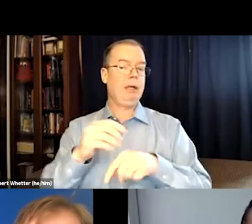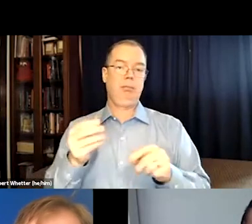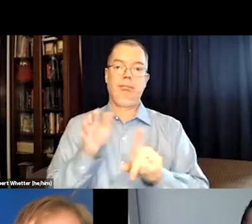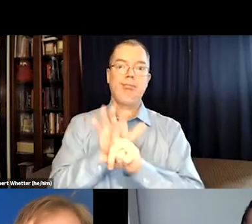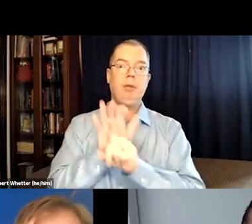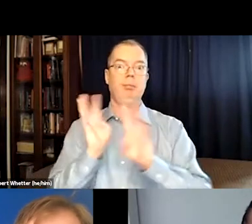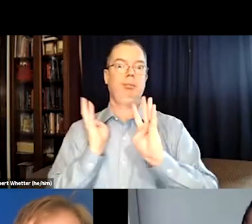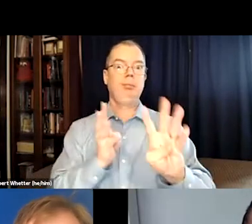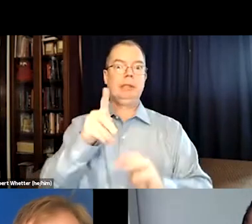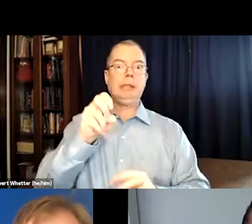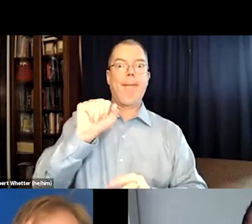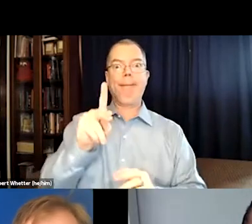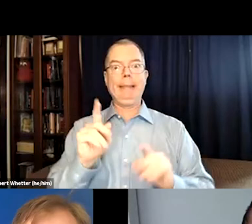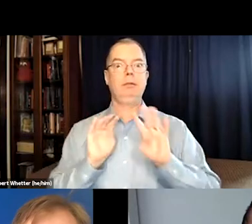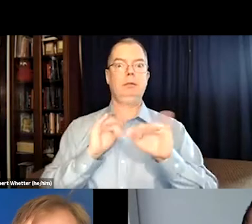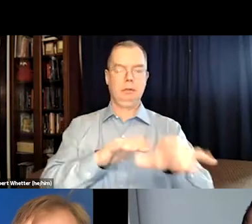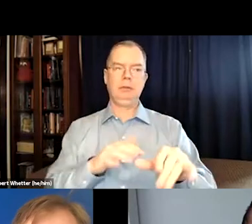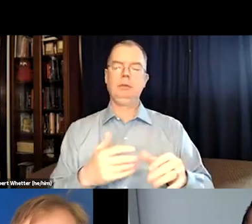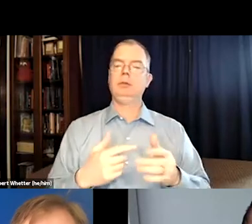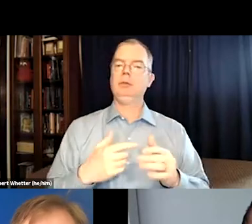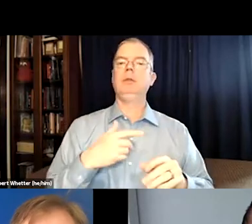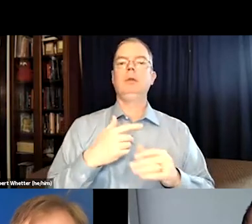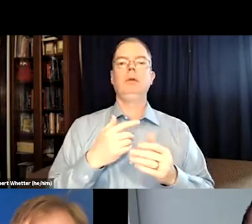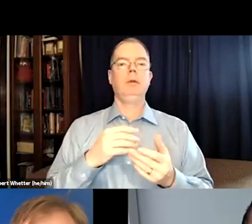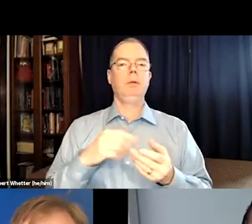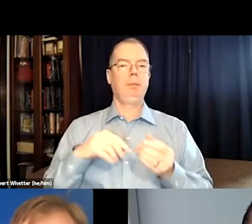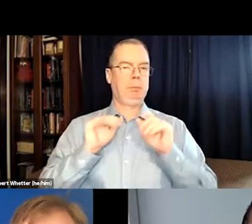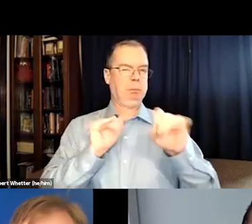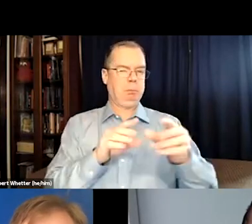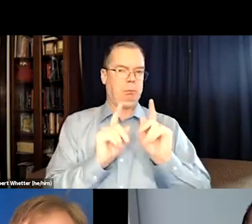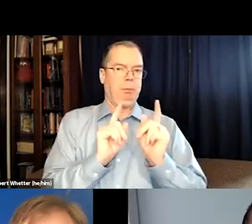captioning during prime time when most people tend to go to the theaters.